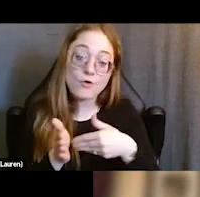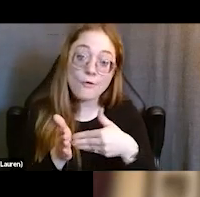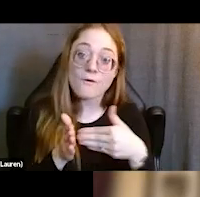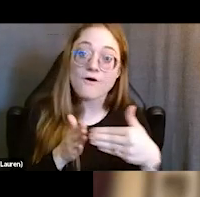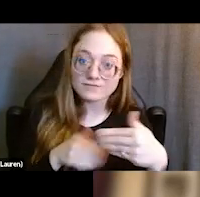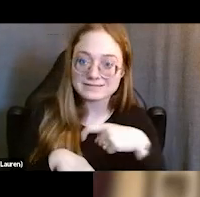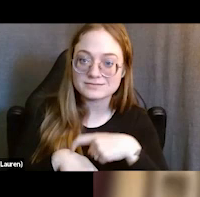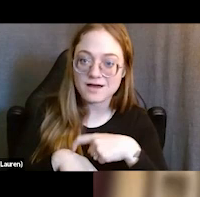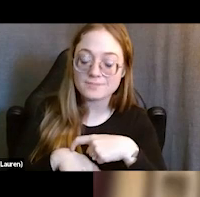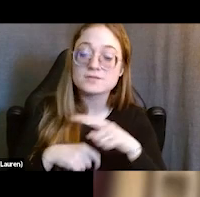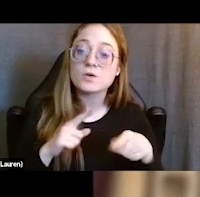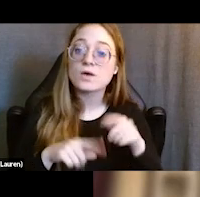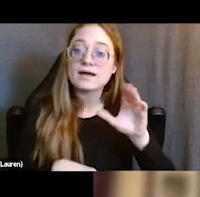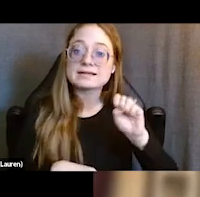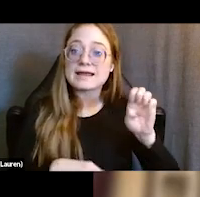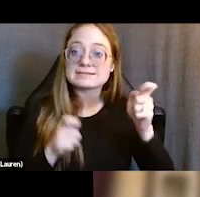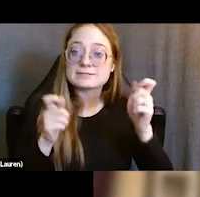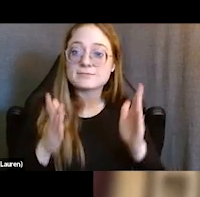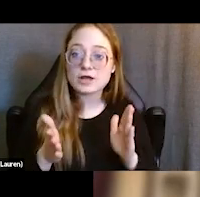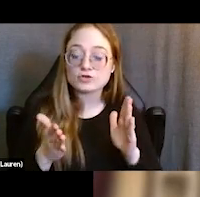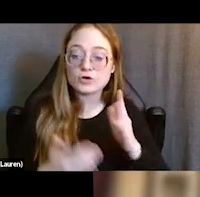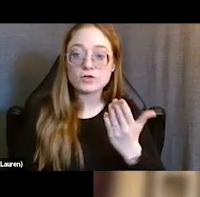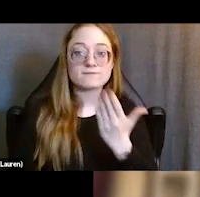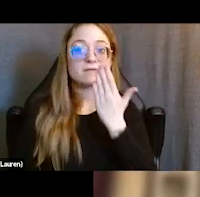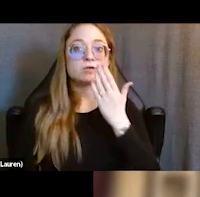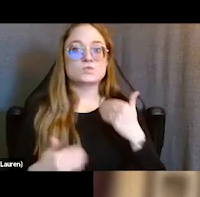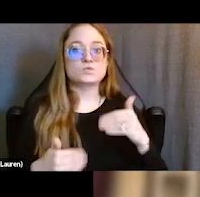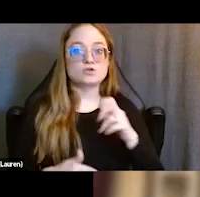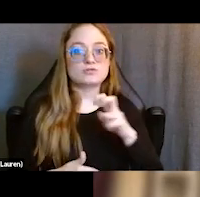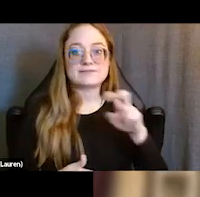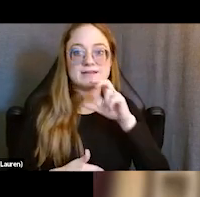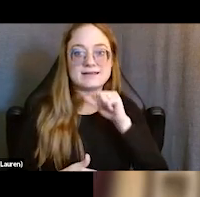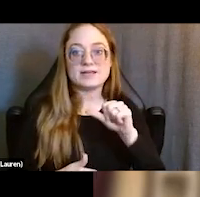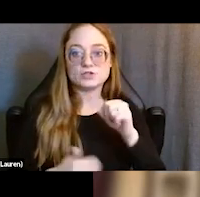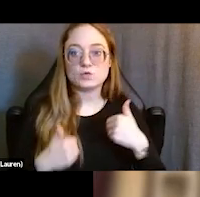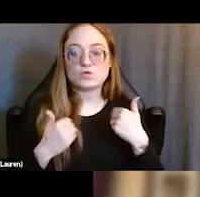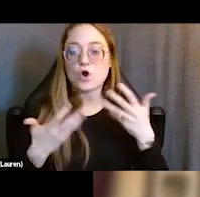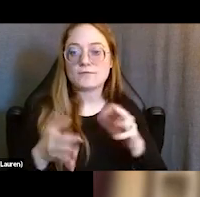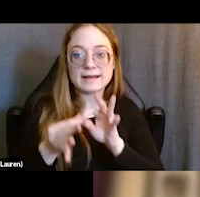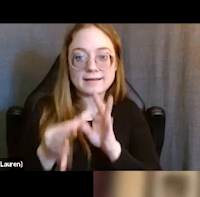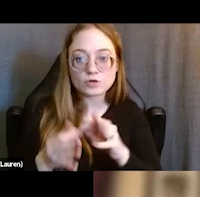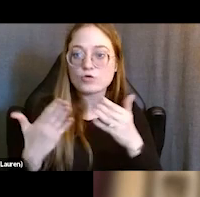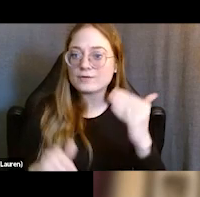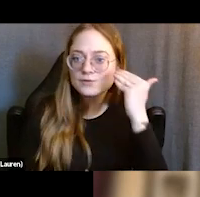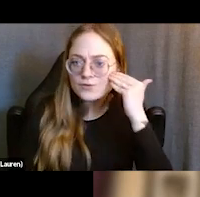where our case managers are encountering are transitional age youth, they are already connected with, already know, have already assessed the needs of,